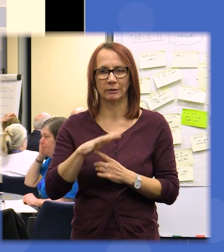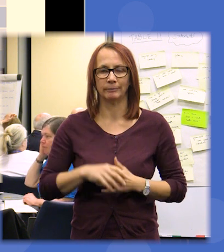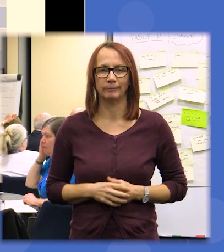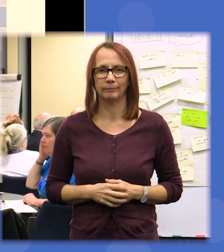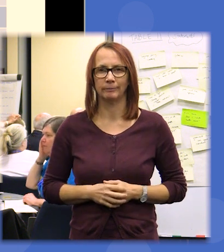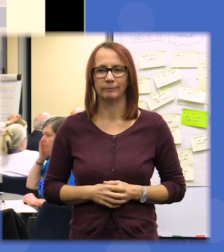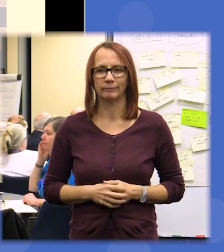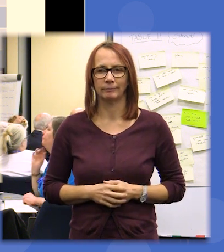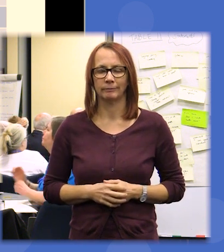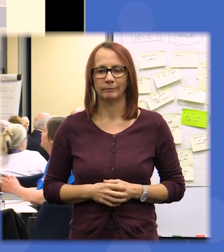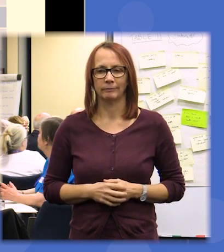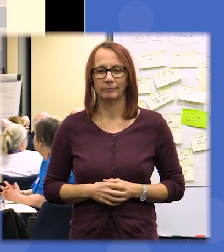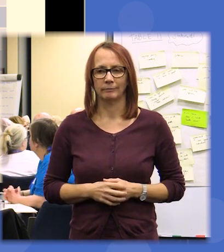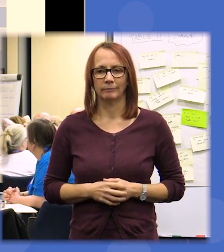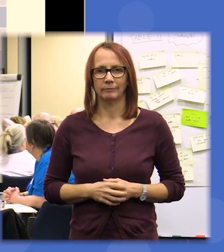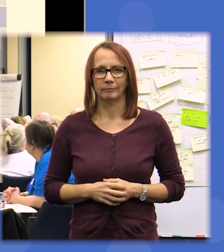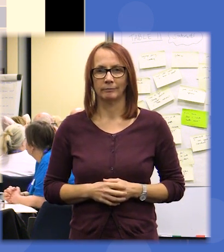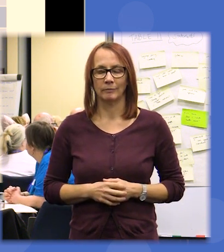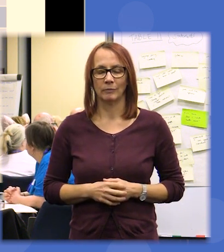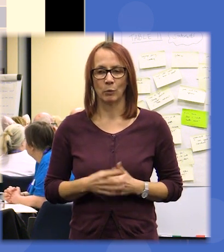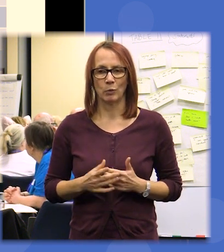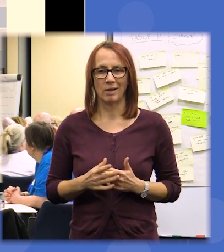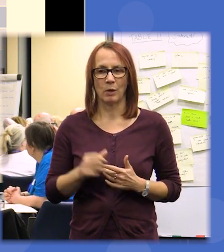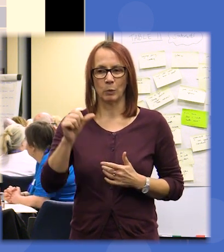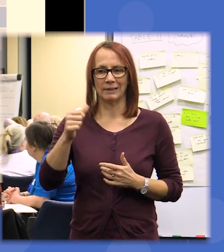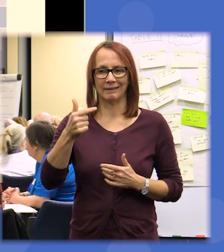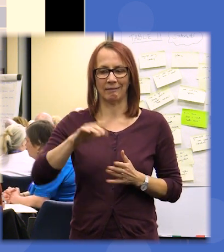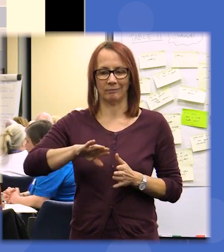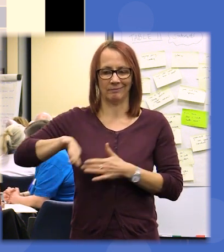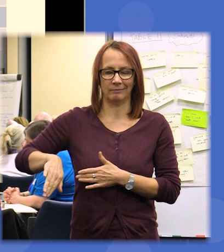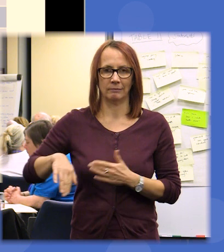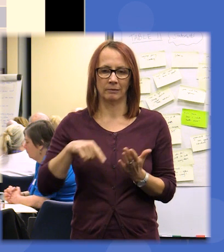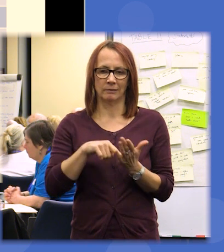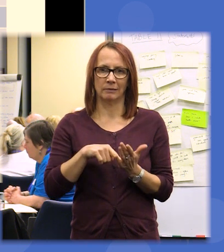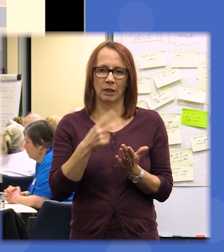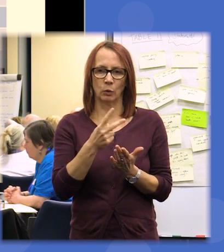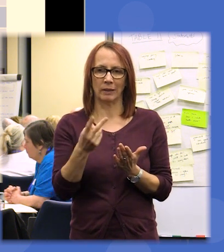is we're going to be working from this list and from this list we're going to